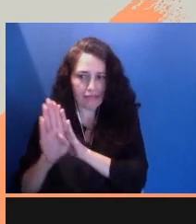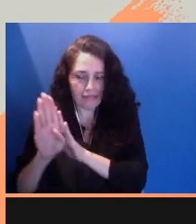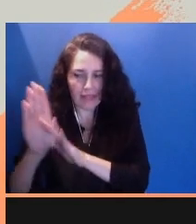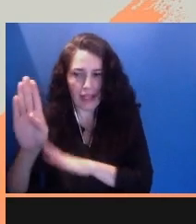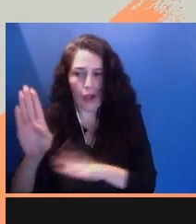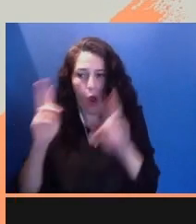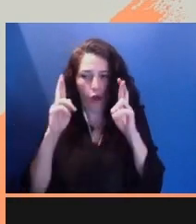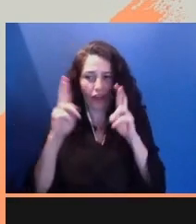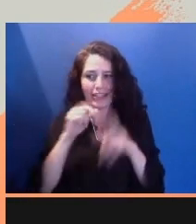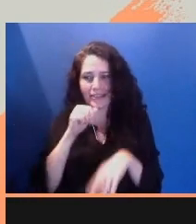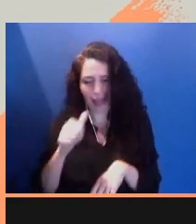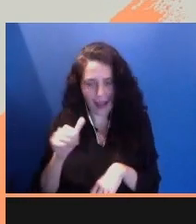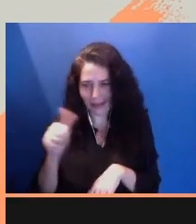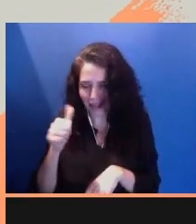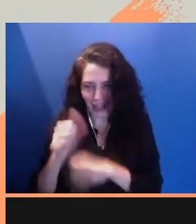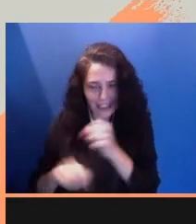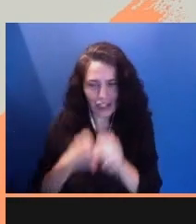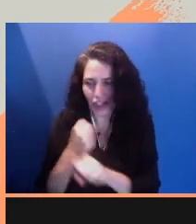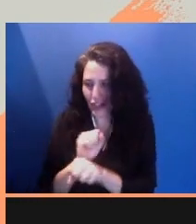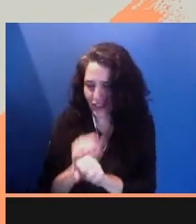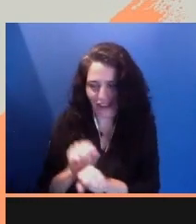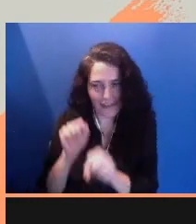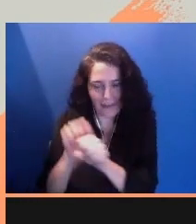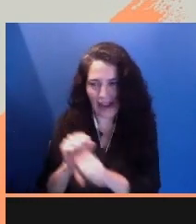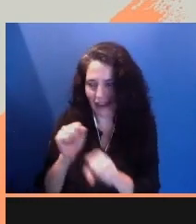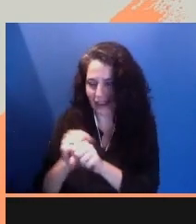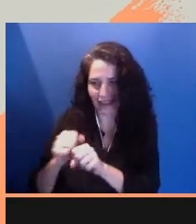as my last indie did. I've made many films.